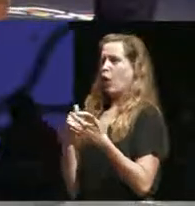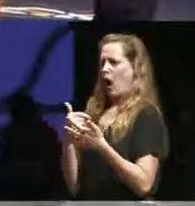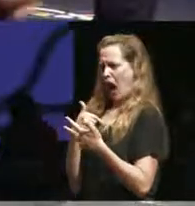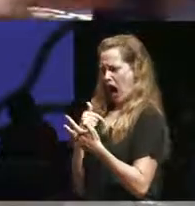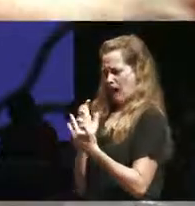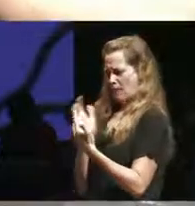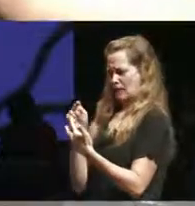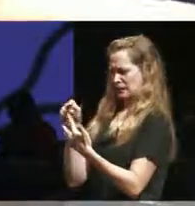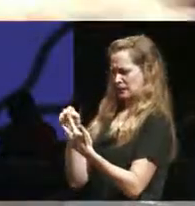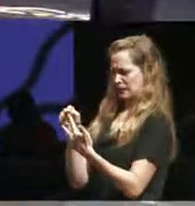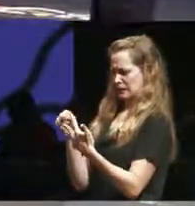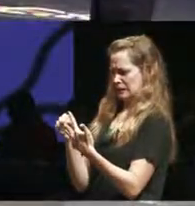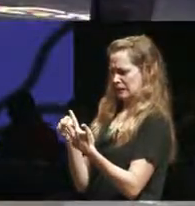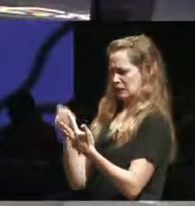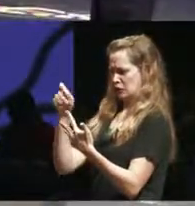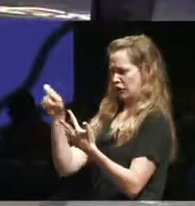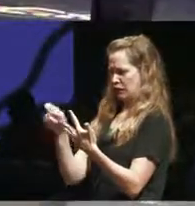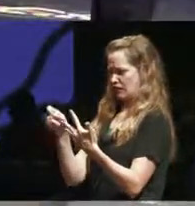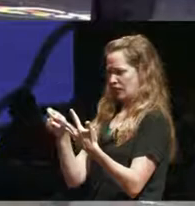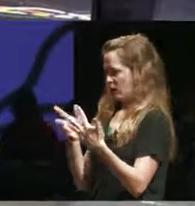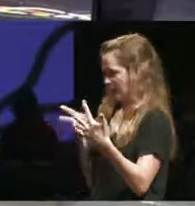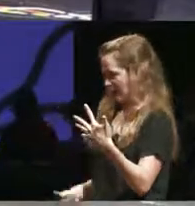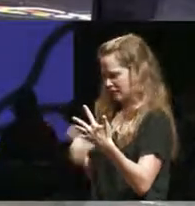(Smiling Syrus passes the mic left then right to Justin.)